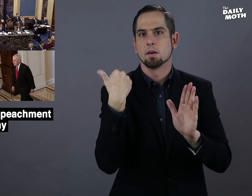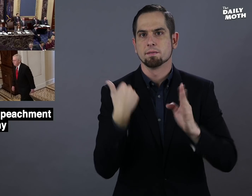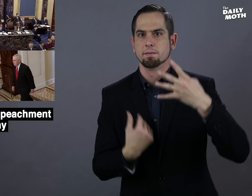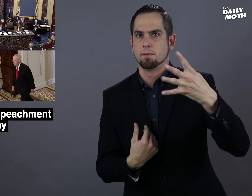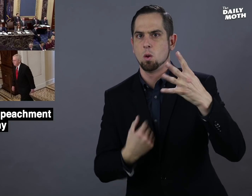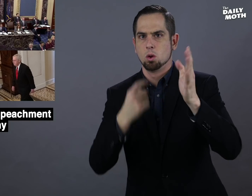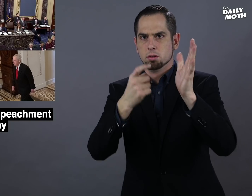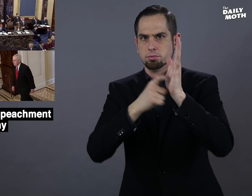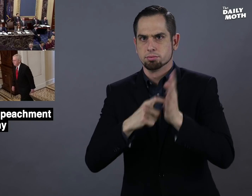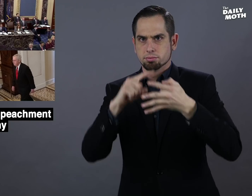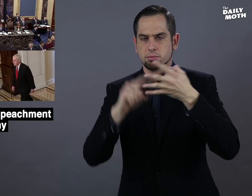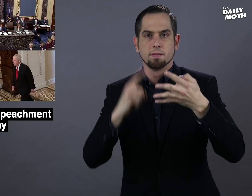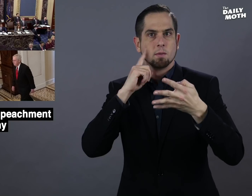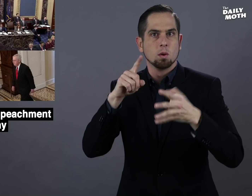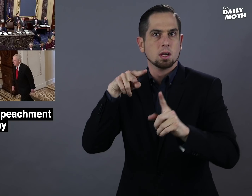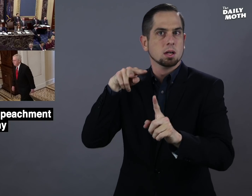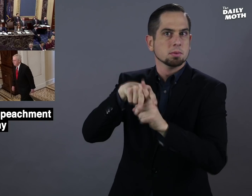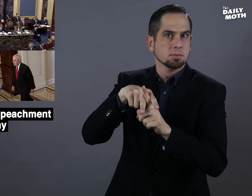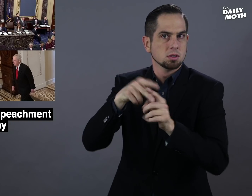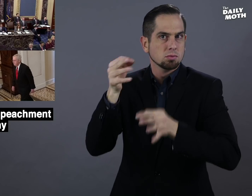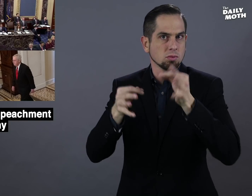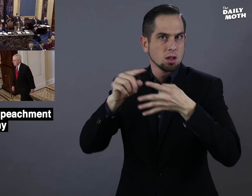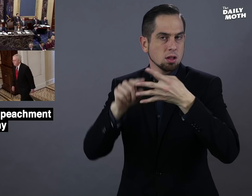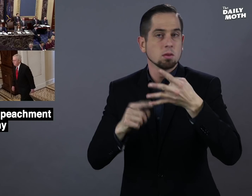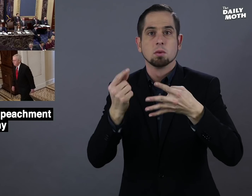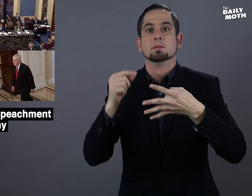only four requirements for an impeachment trial: